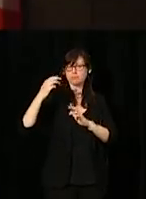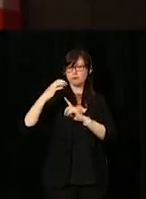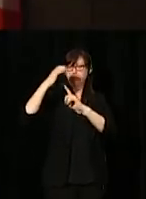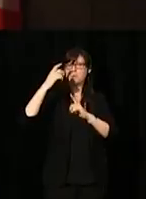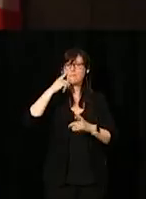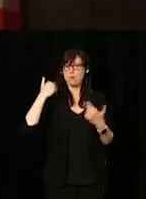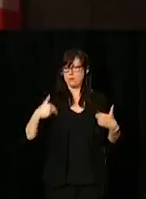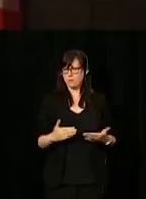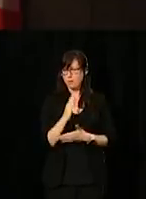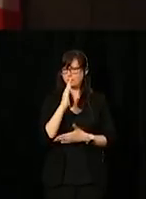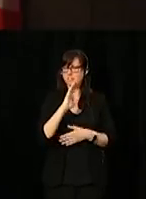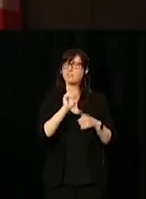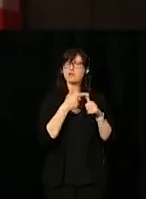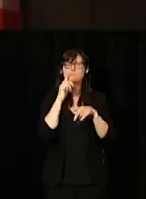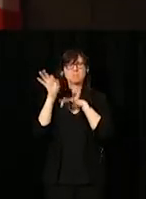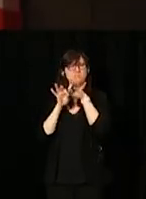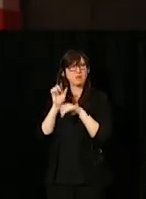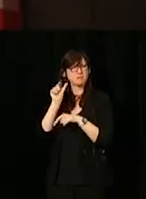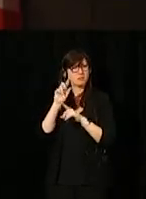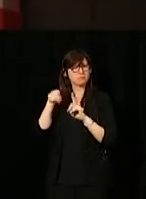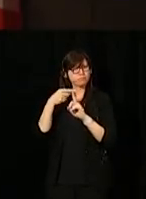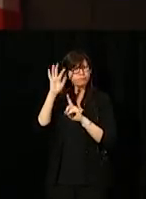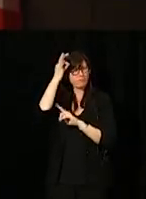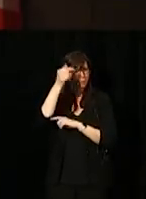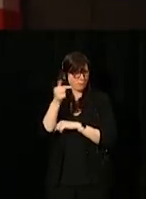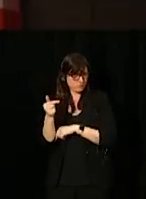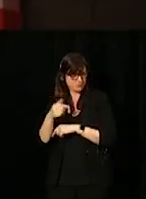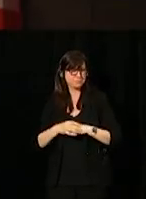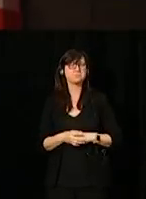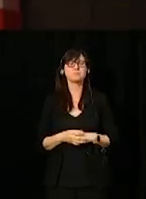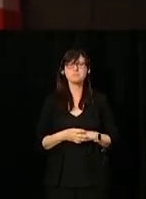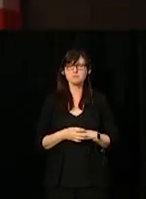I'd like to say a few words about the public service and the importance of diversity.